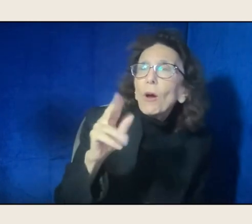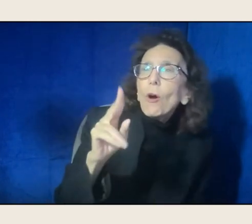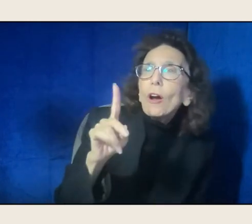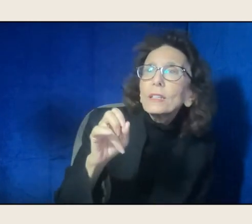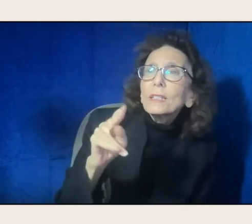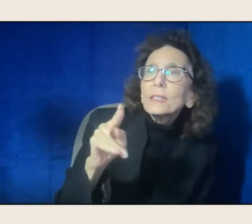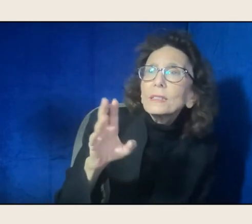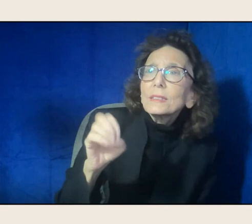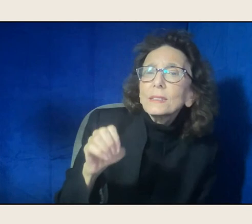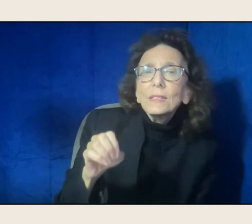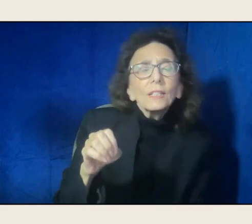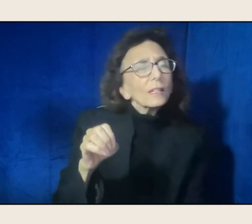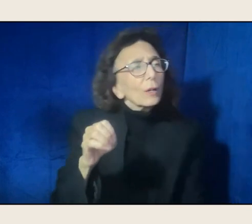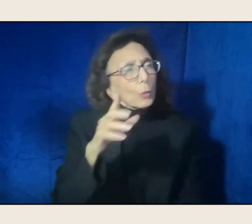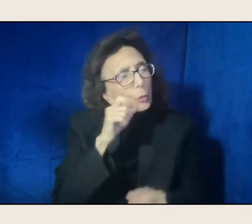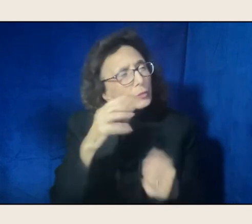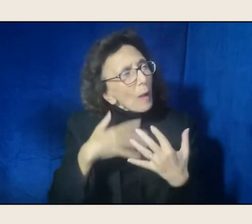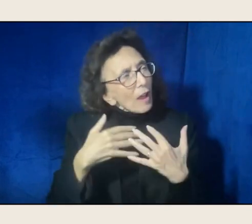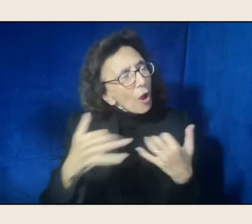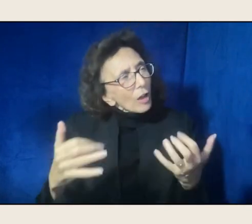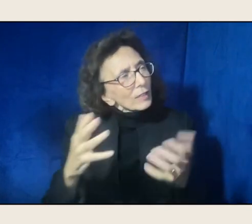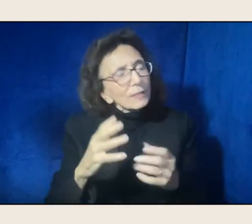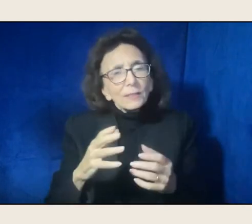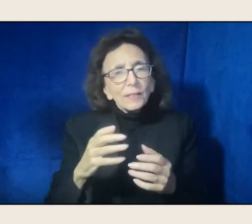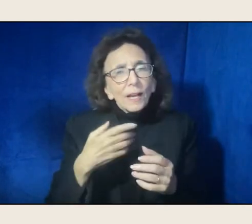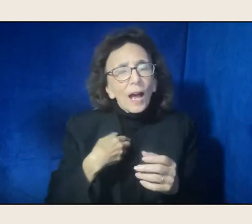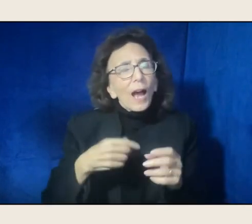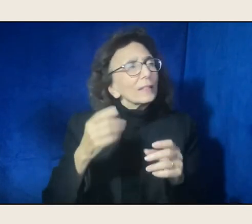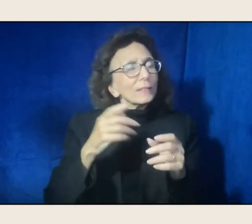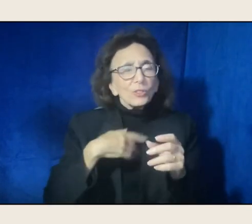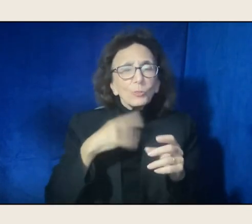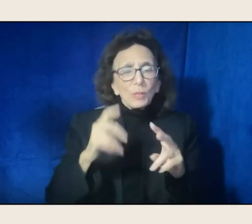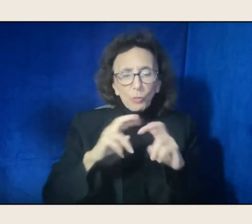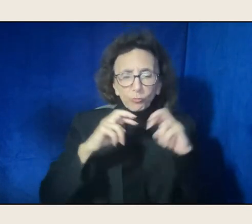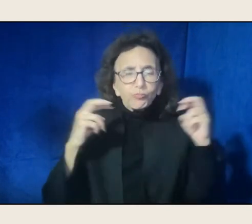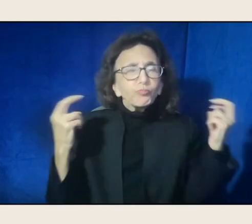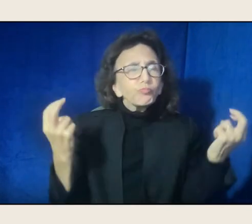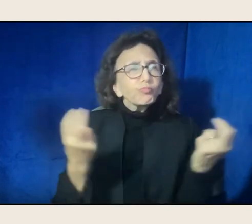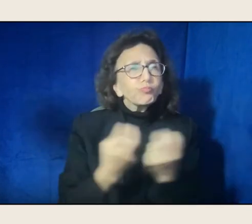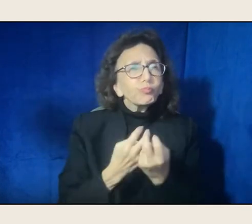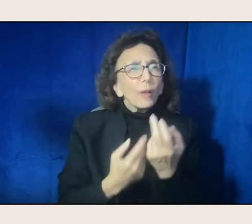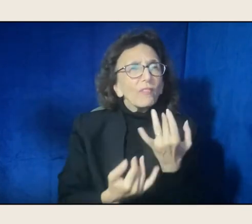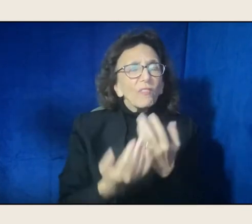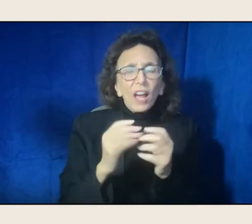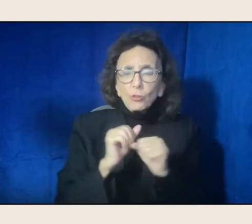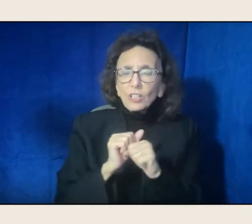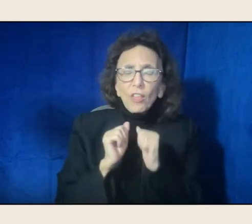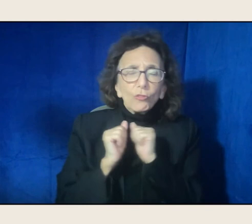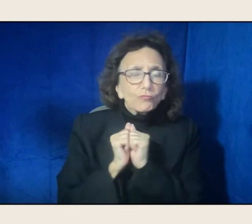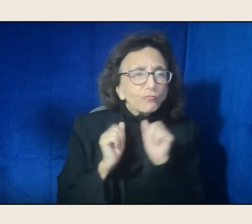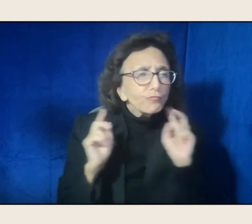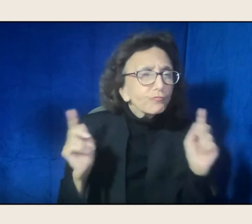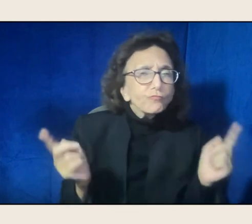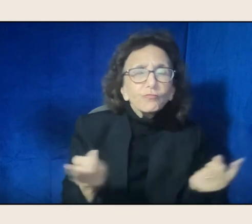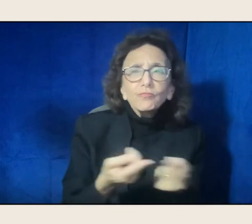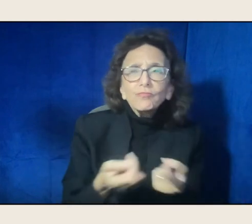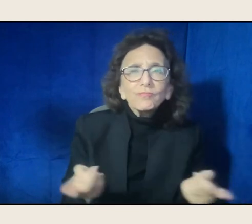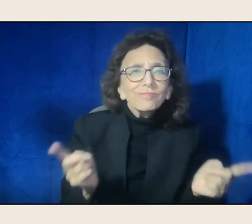of people sitting around the fire. And everyone, and when she would write,